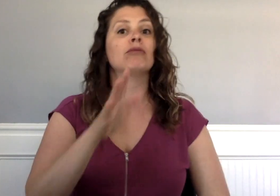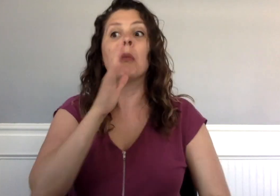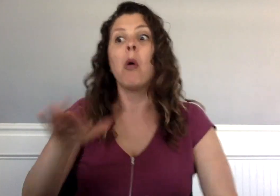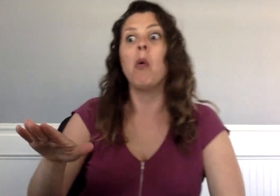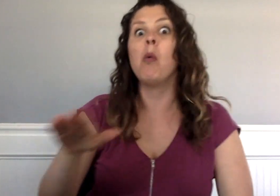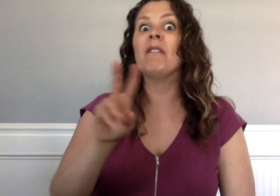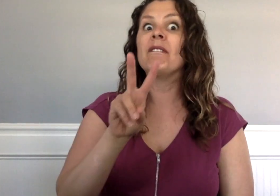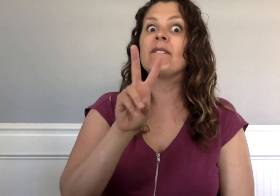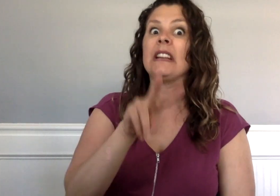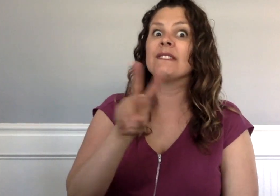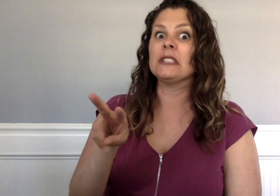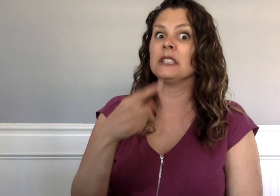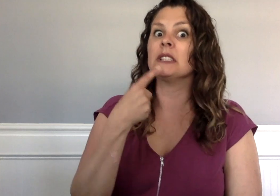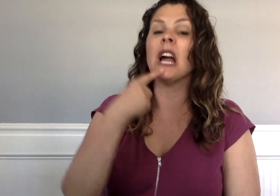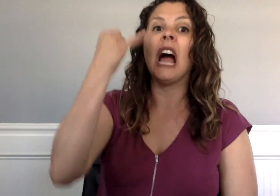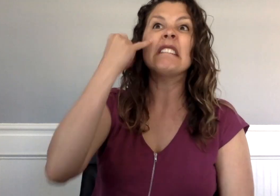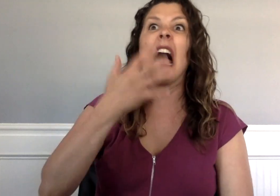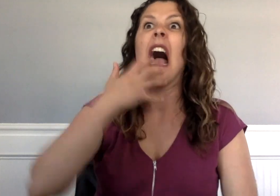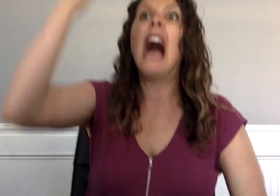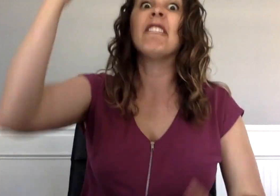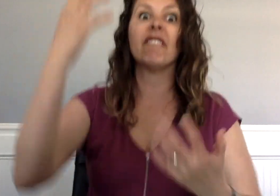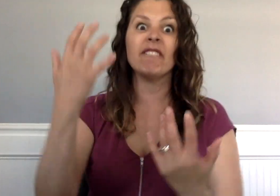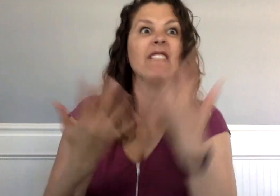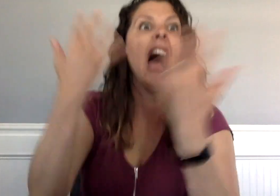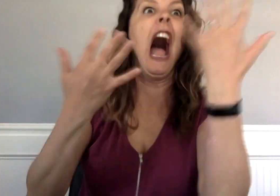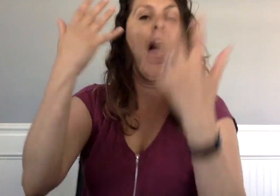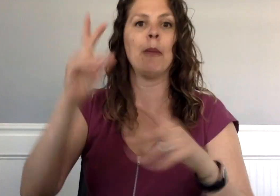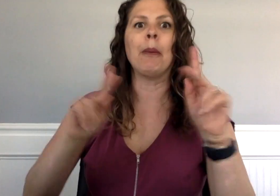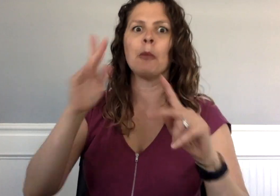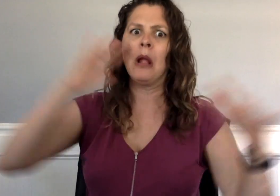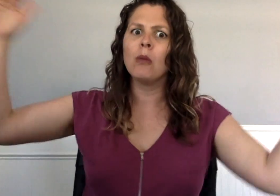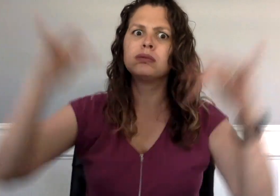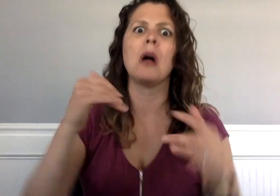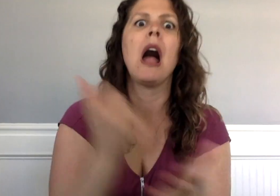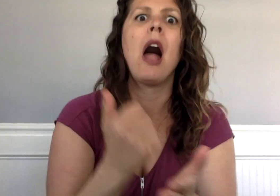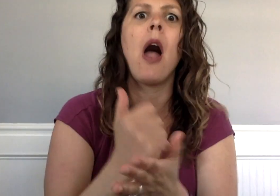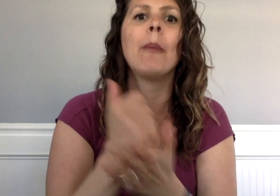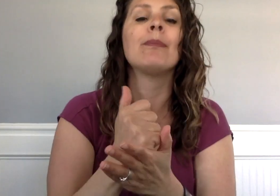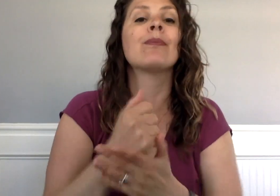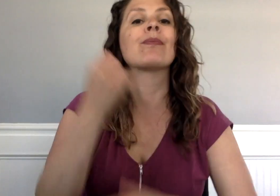“Vince Vinelli says if you yell ‘fire,’ people come running to help you,” Grandma Tickler said.